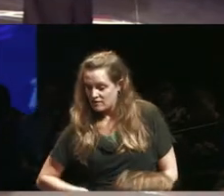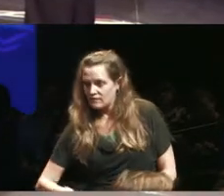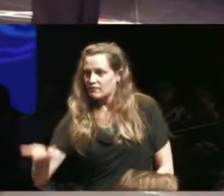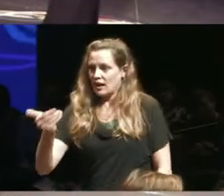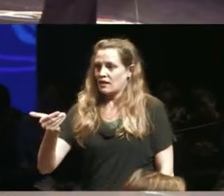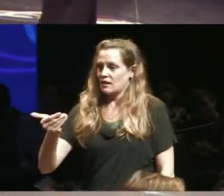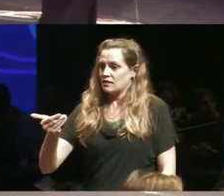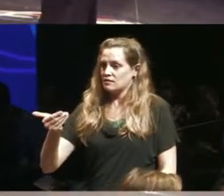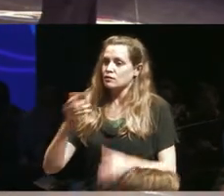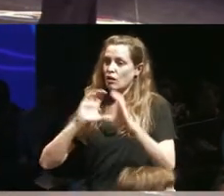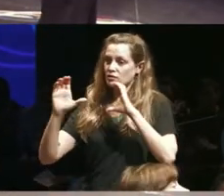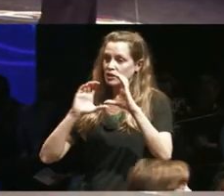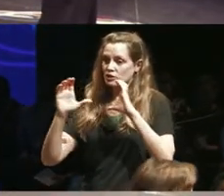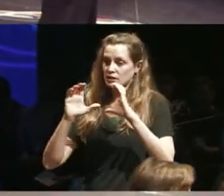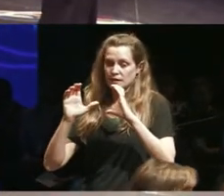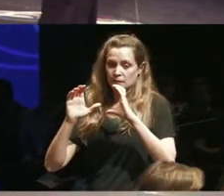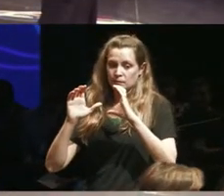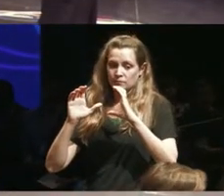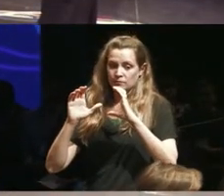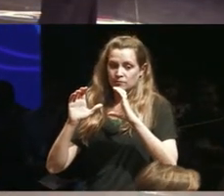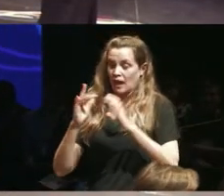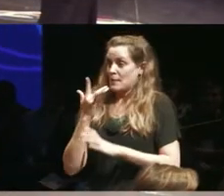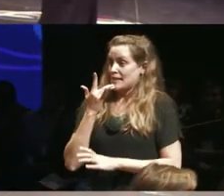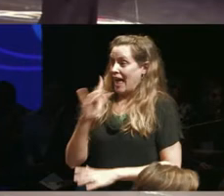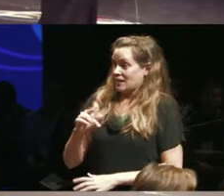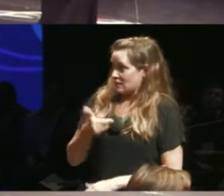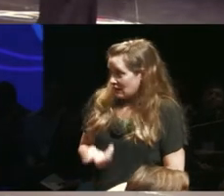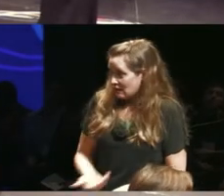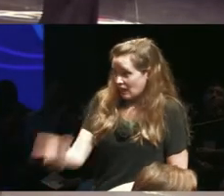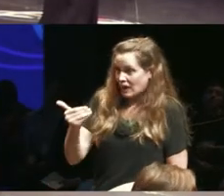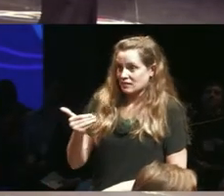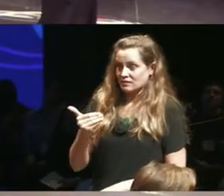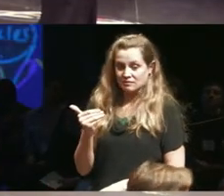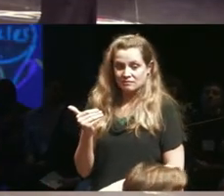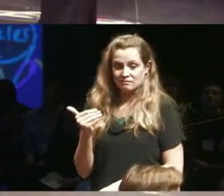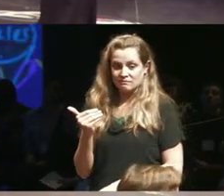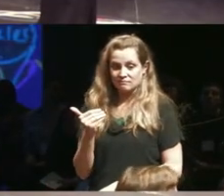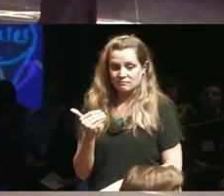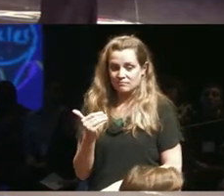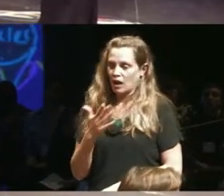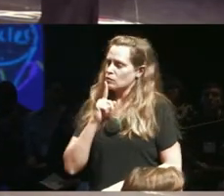conversations and as I'm lucky enough to be invited and I'm really appreciative